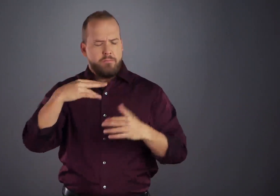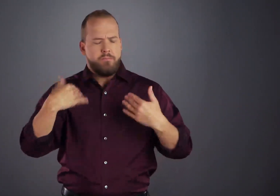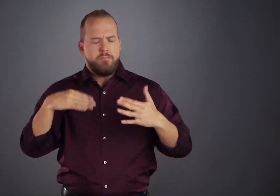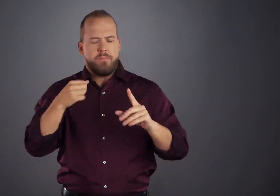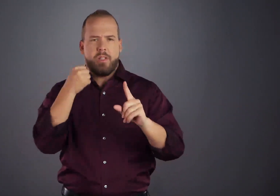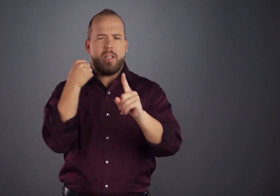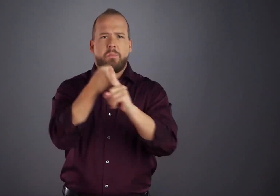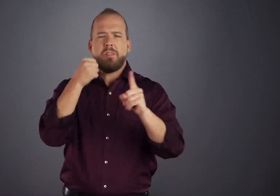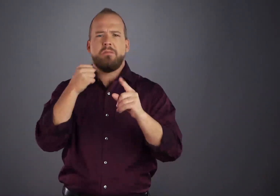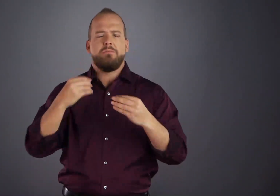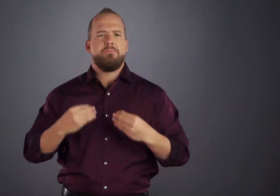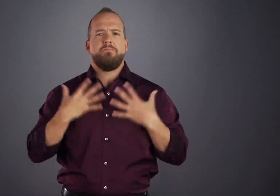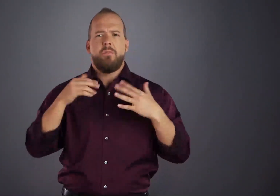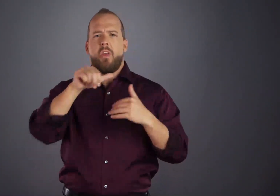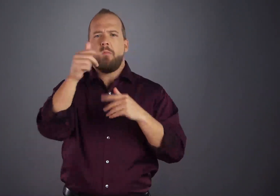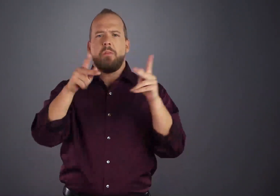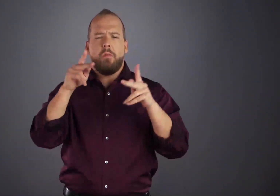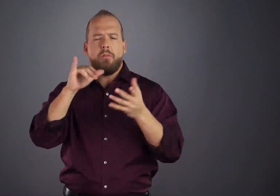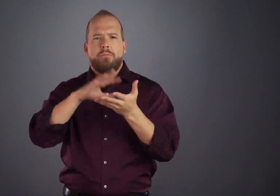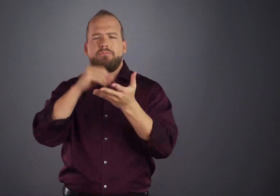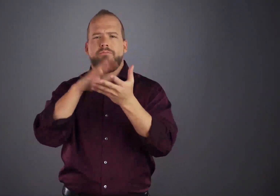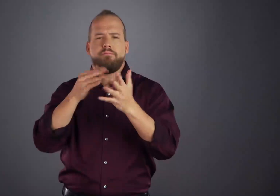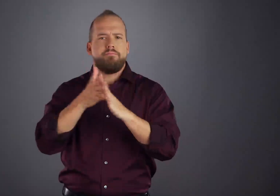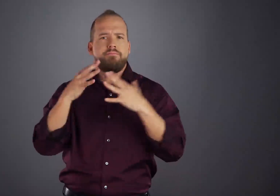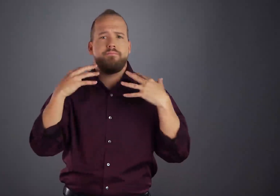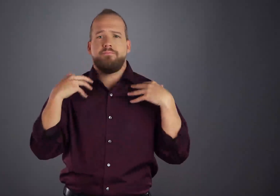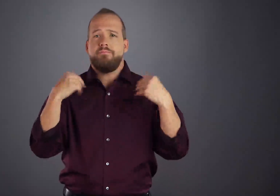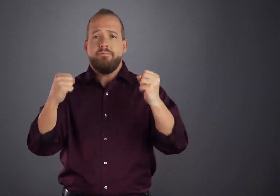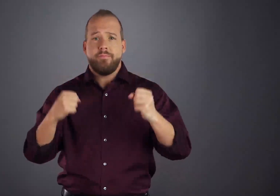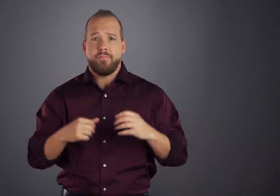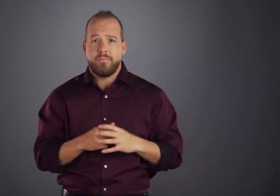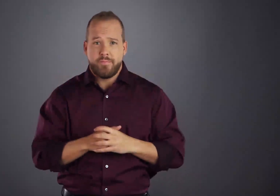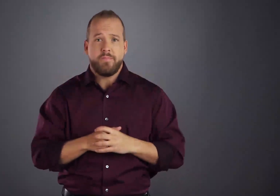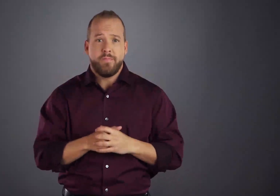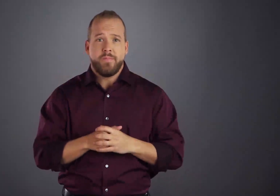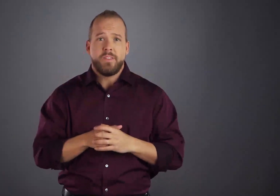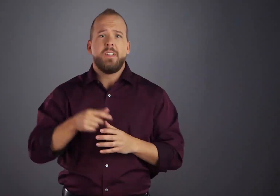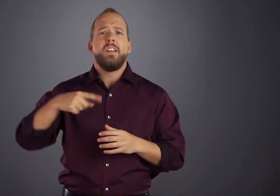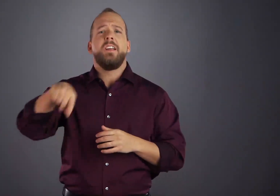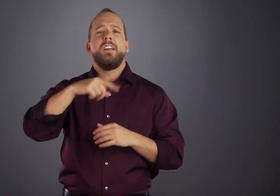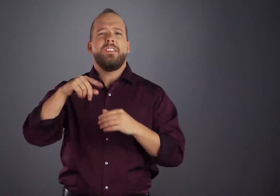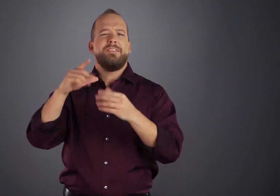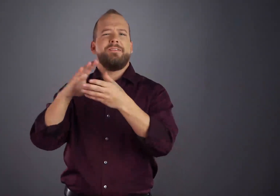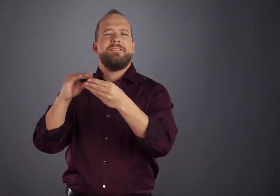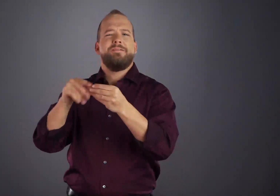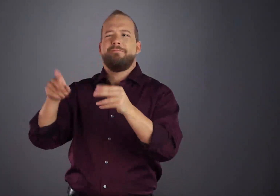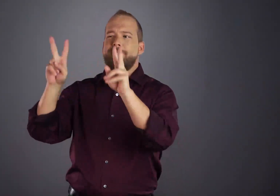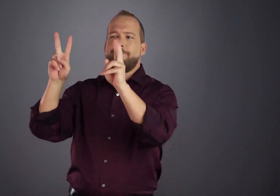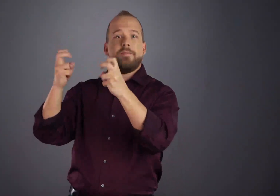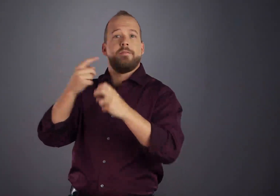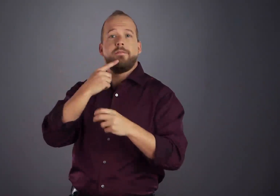it has also touched the lives of a vastly greater variety of suffering alcoholics.